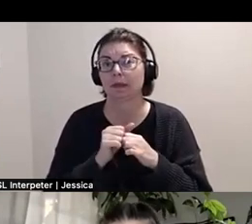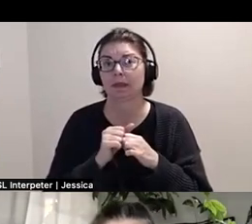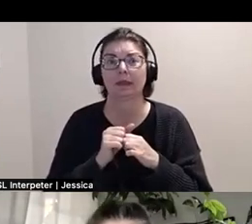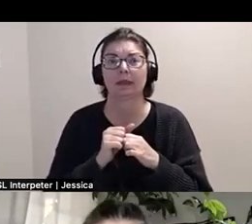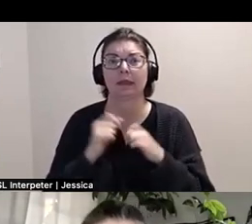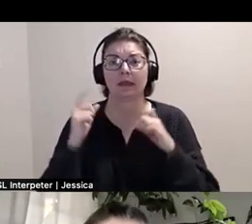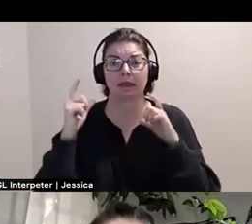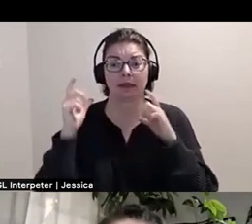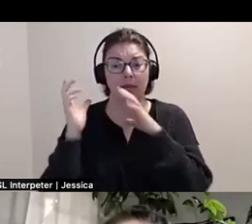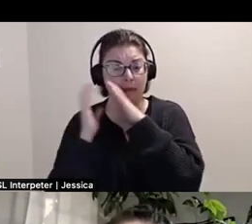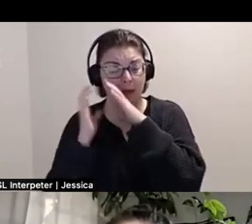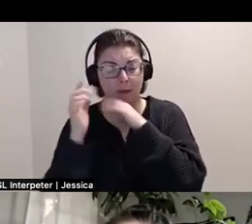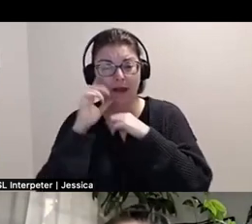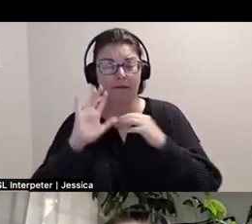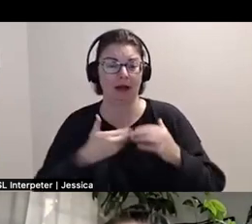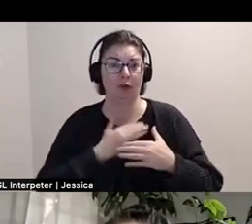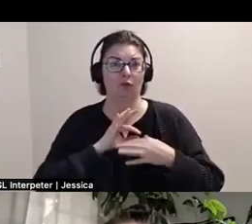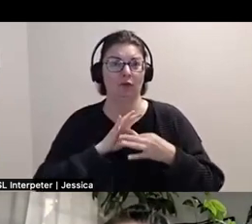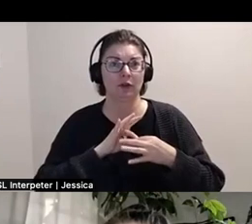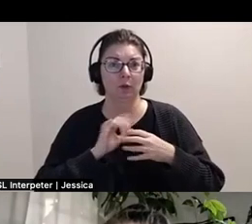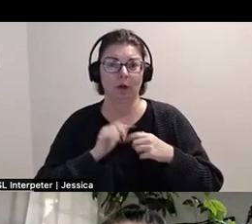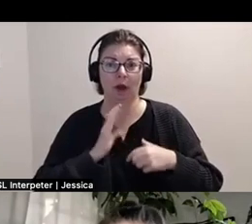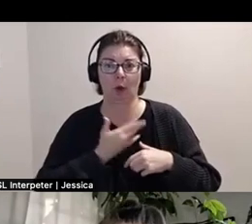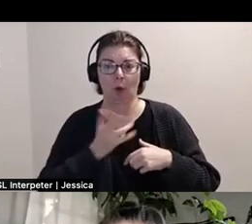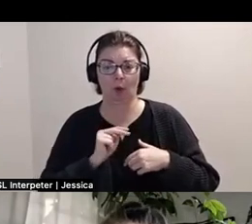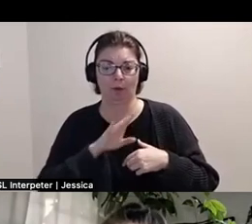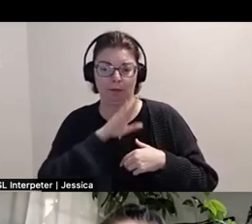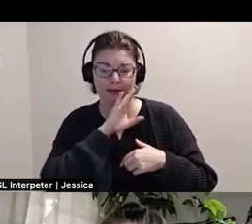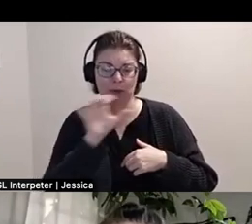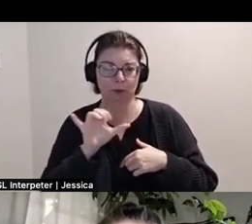our own relationships with our own beds as well.